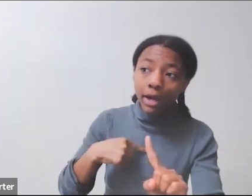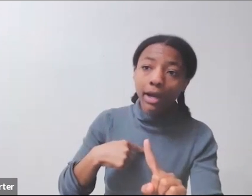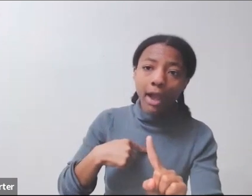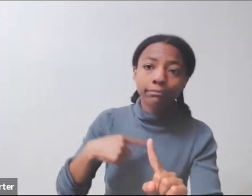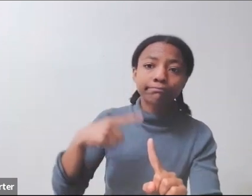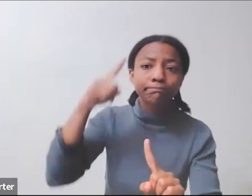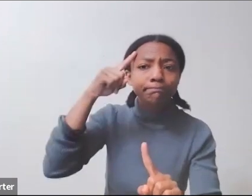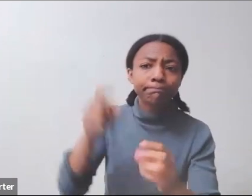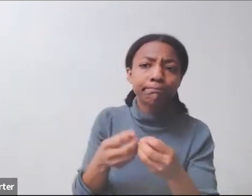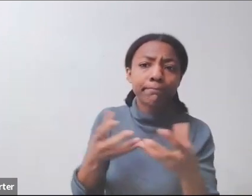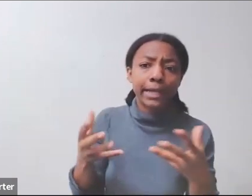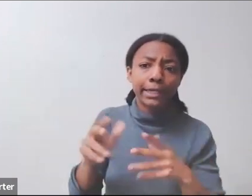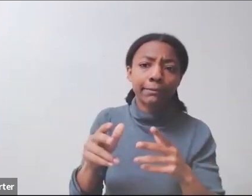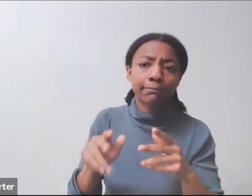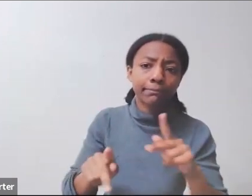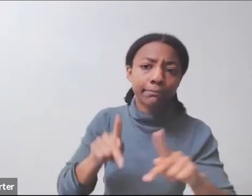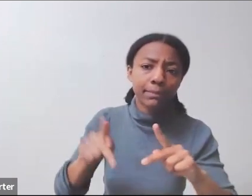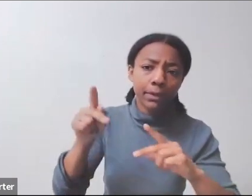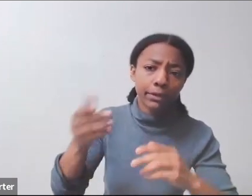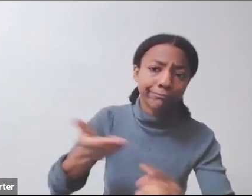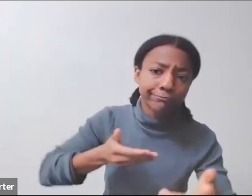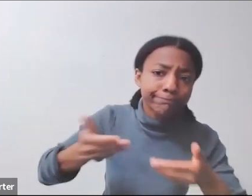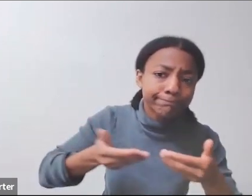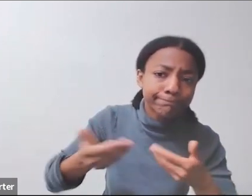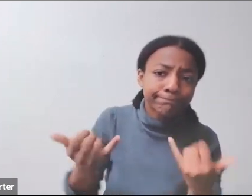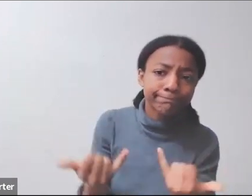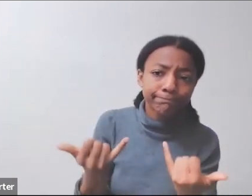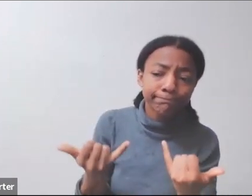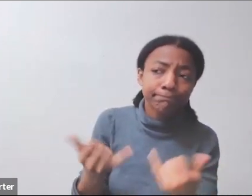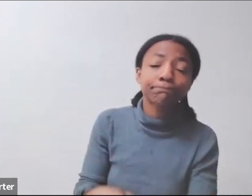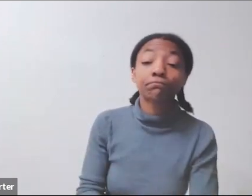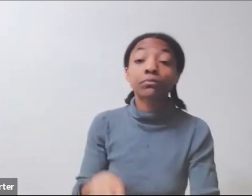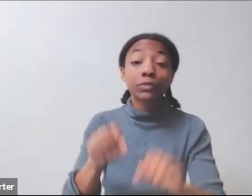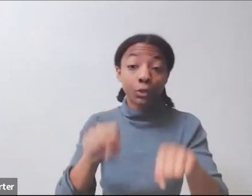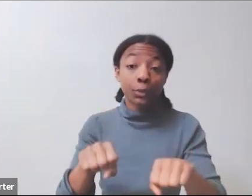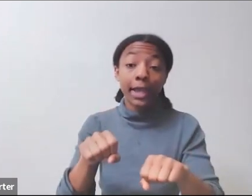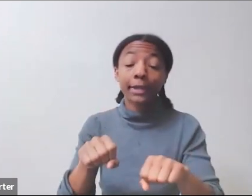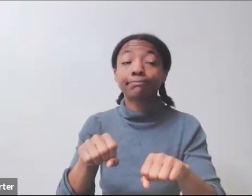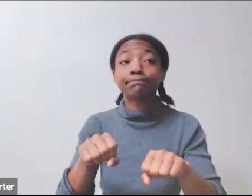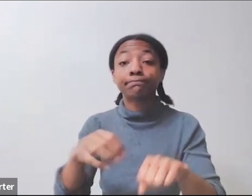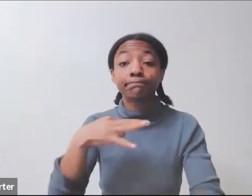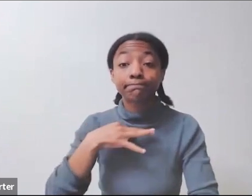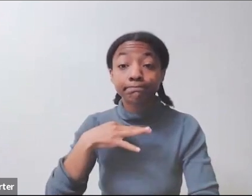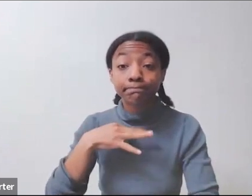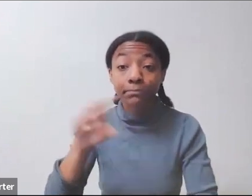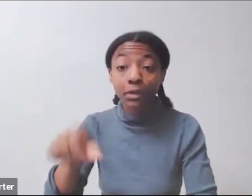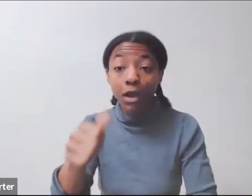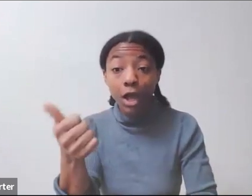into other parts of the US government. All of us really should be very accommodating.